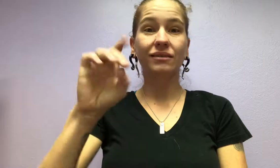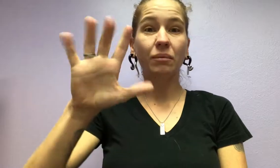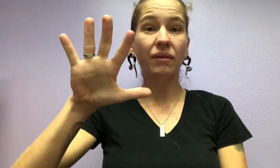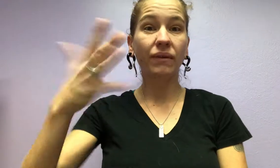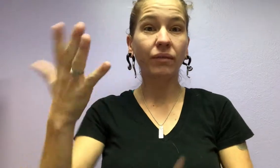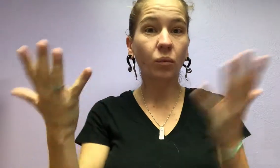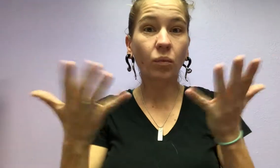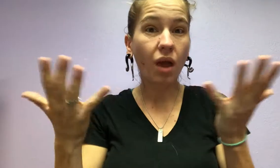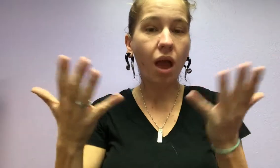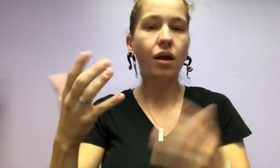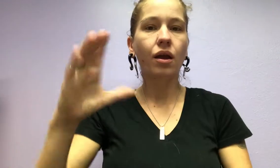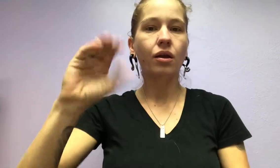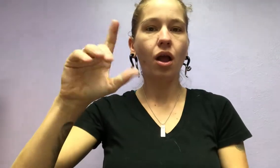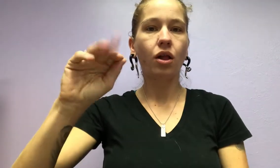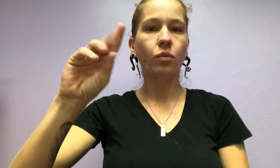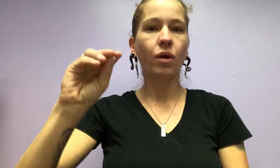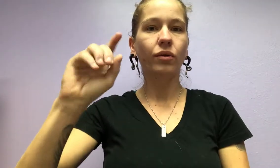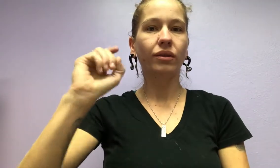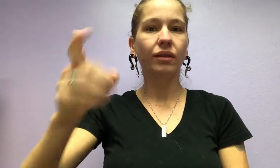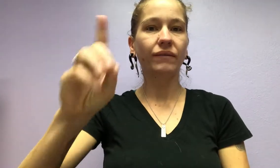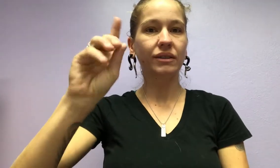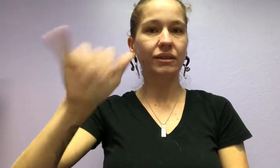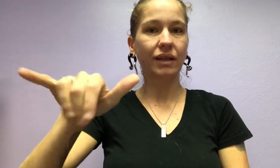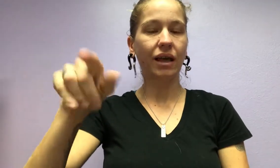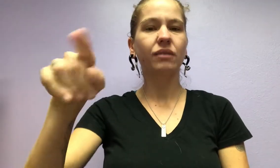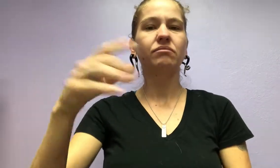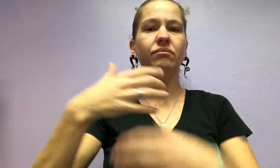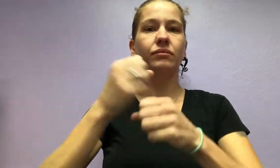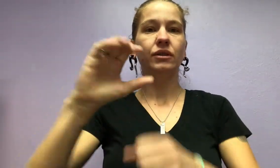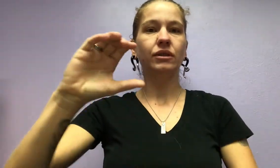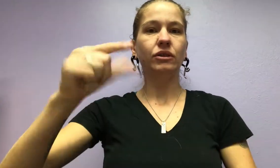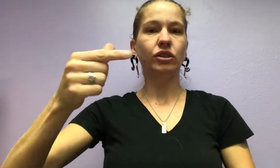Colorado Gives Day (CGD) is on December 5th